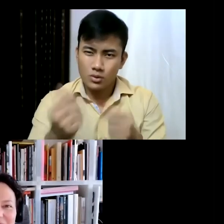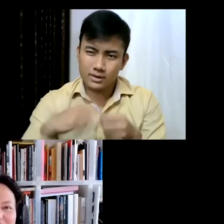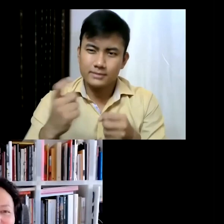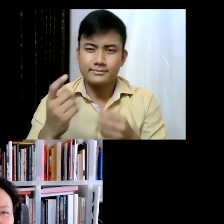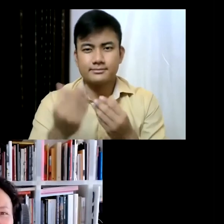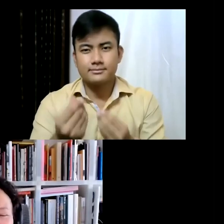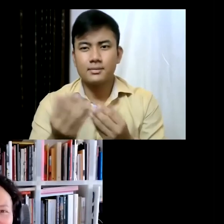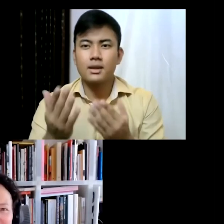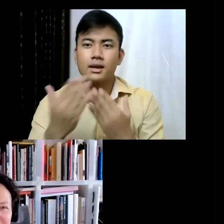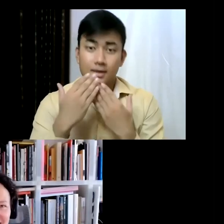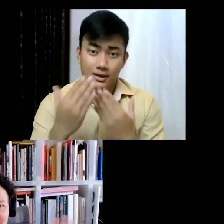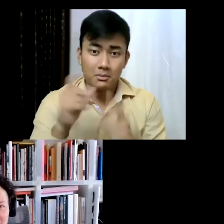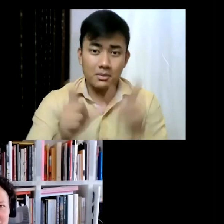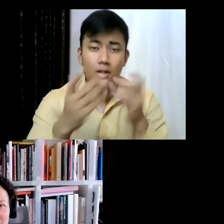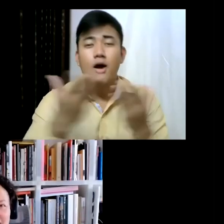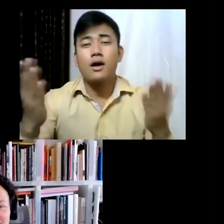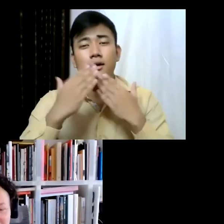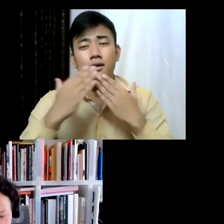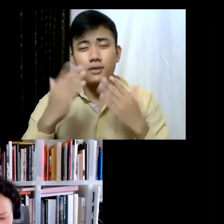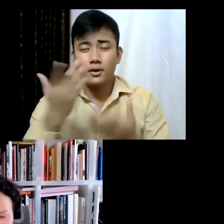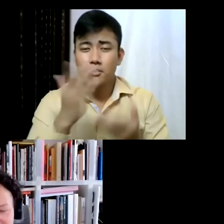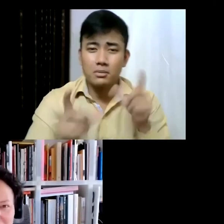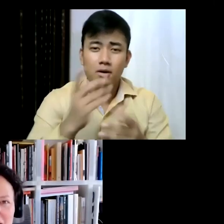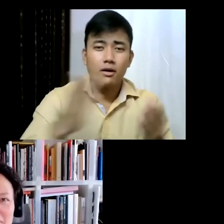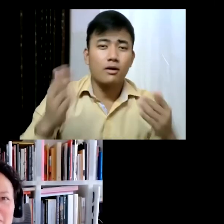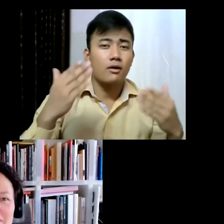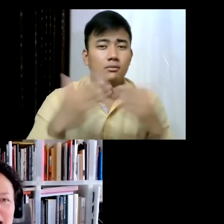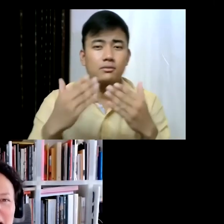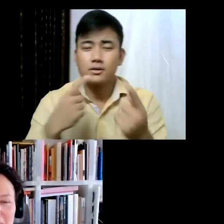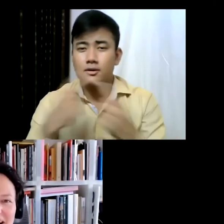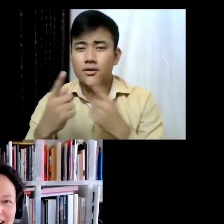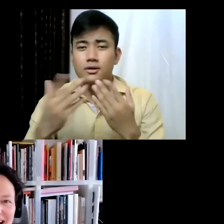so much everybody, it was lovely to be with you and I hope next time I'll be able to come